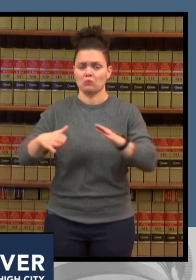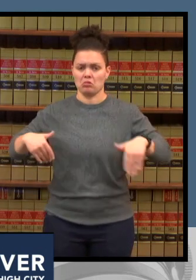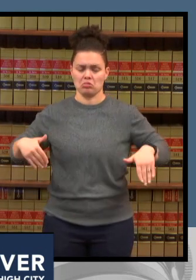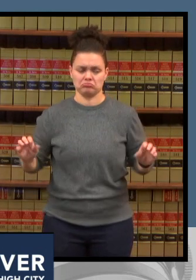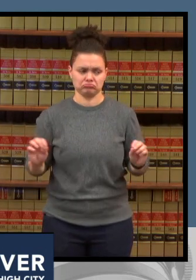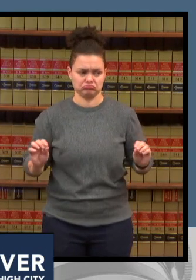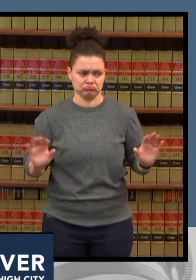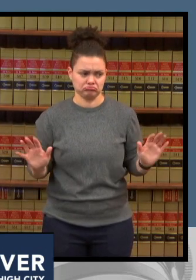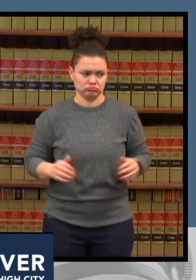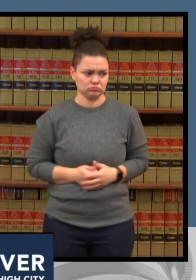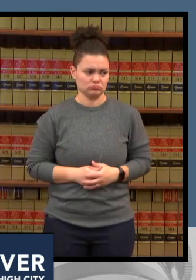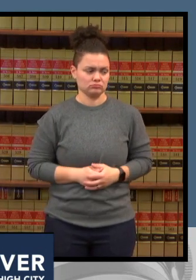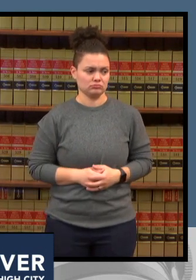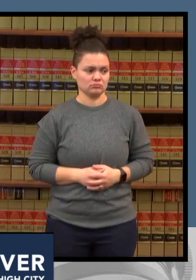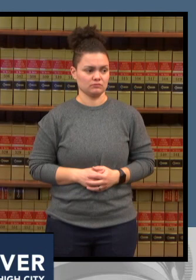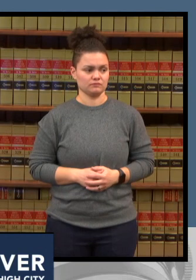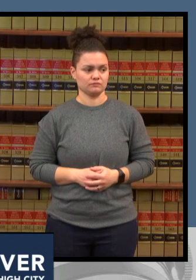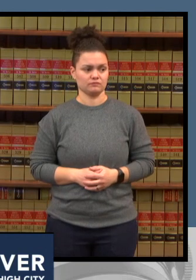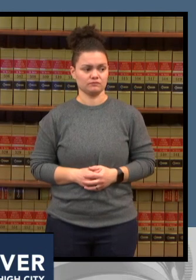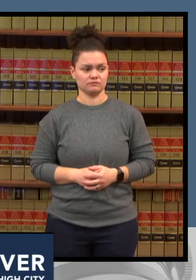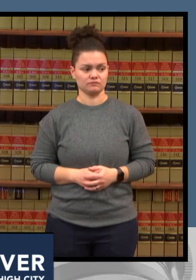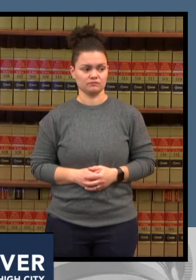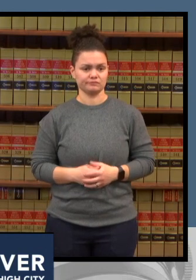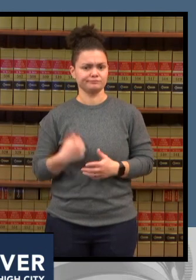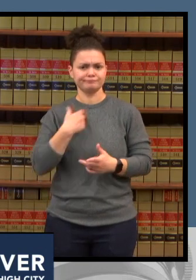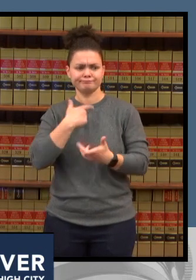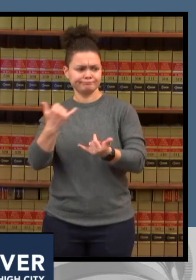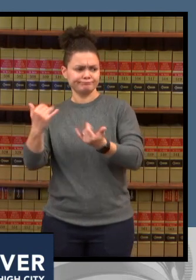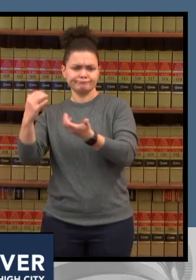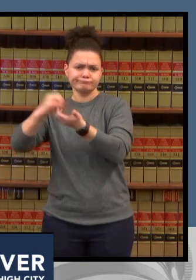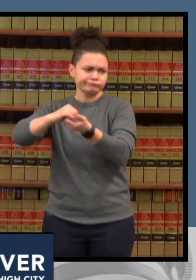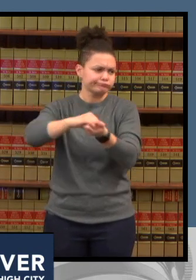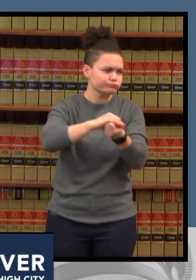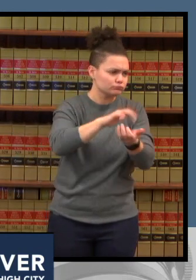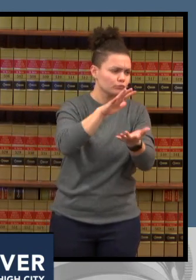systems throughout the region all our regional public health partners we all are talking with our